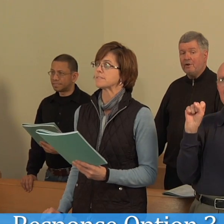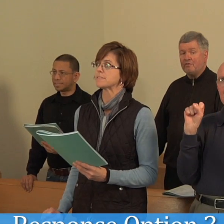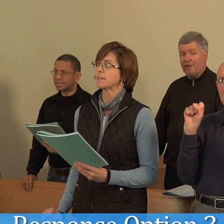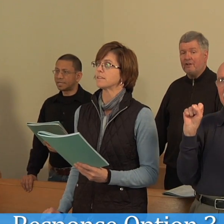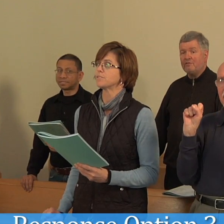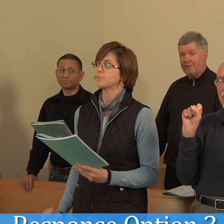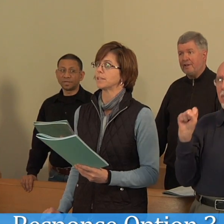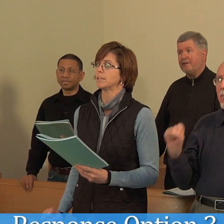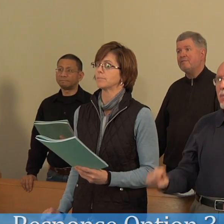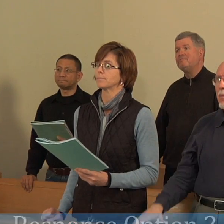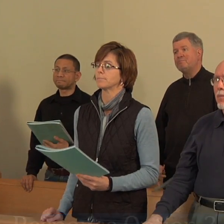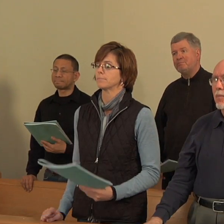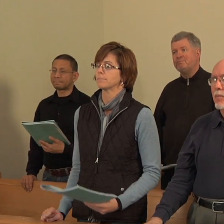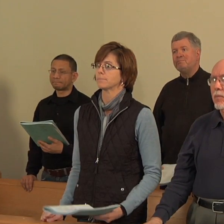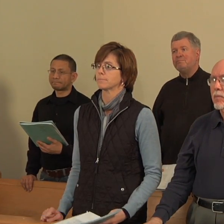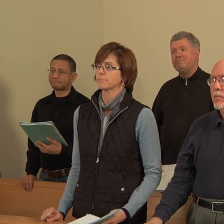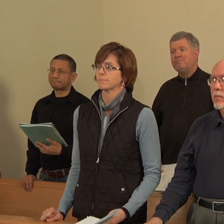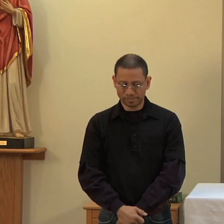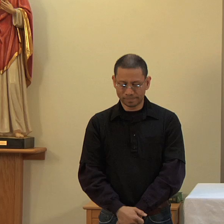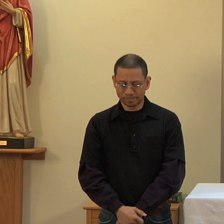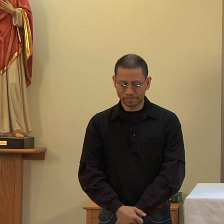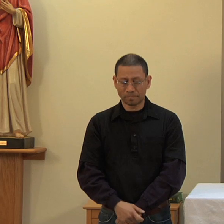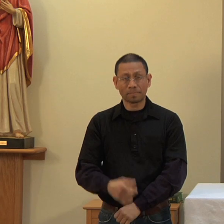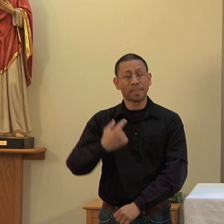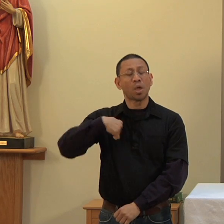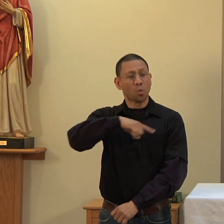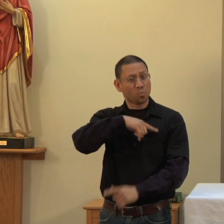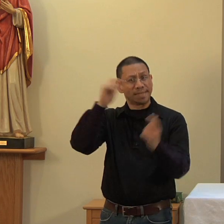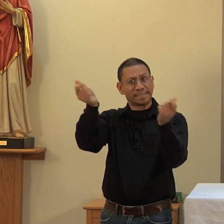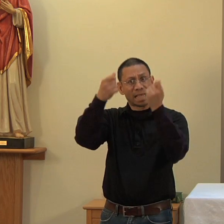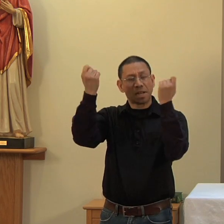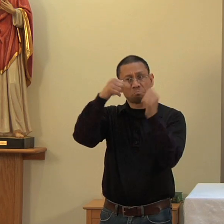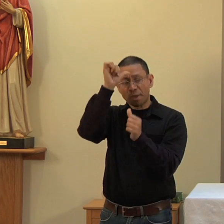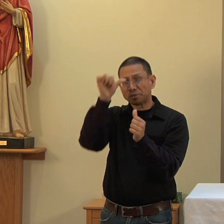set us free.